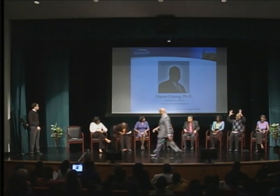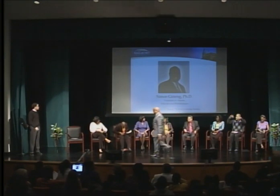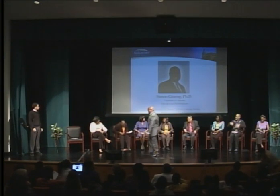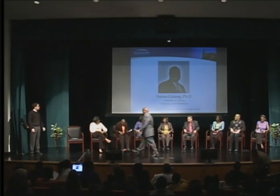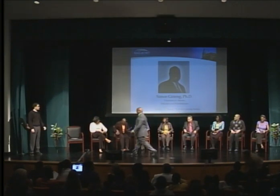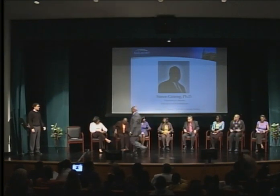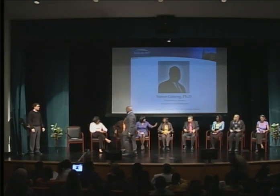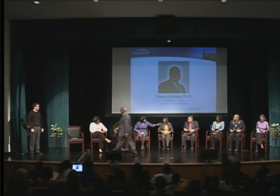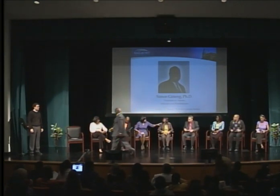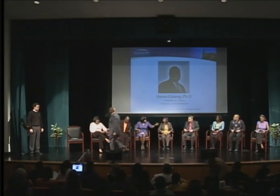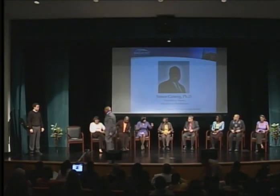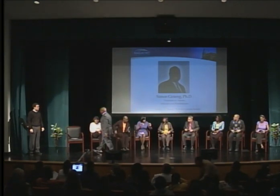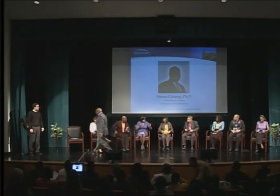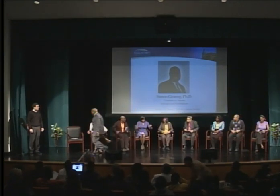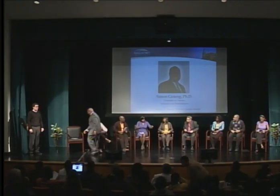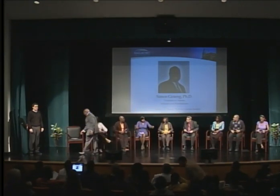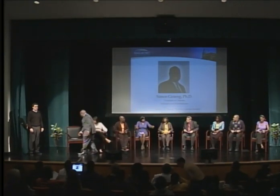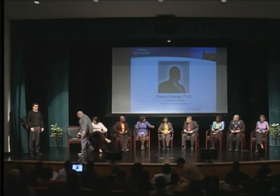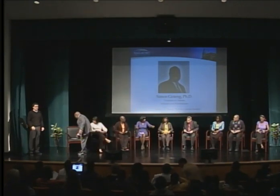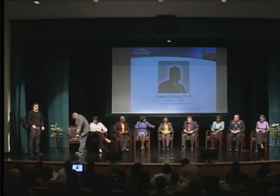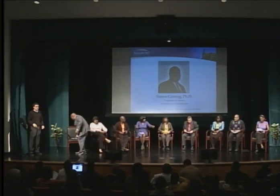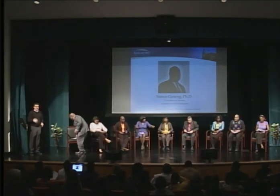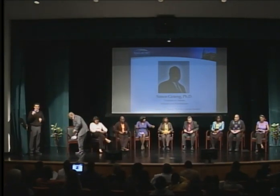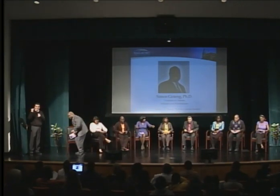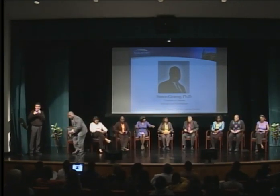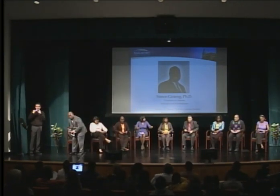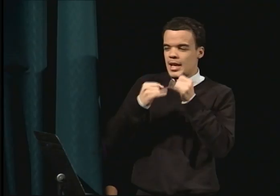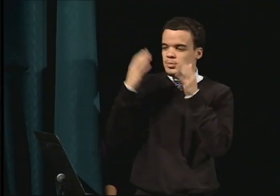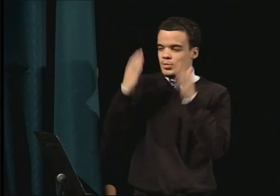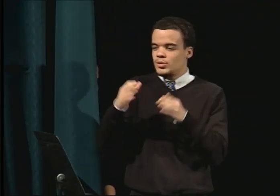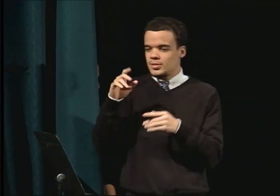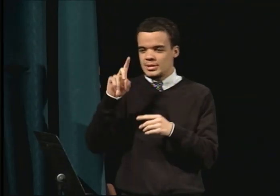Dr. Isaac Agboola was not able to be with us today.